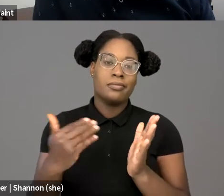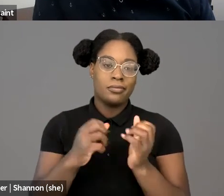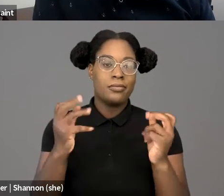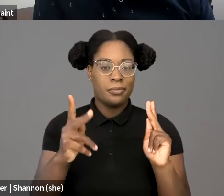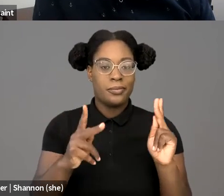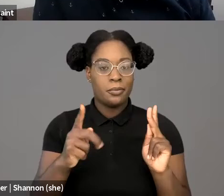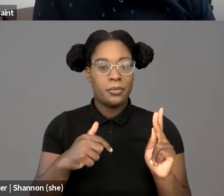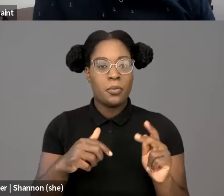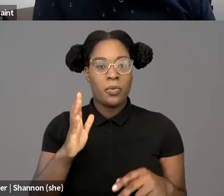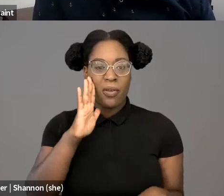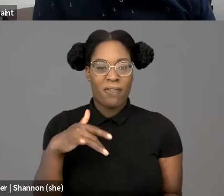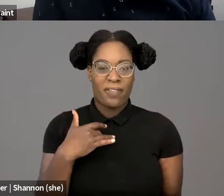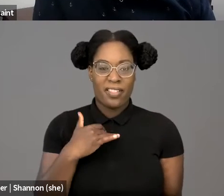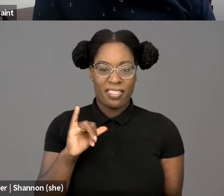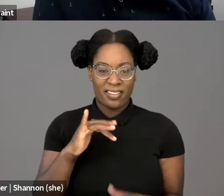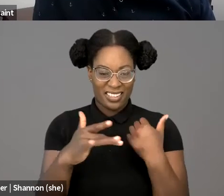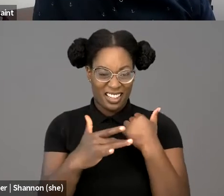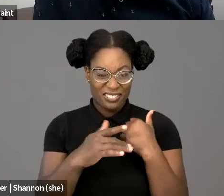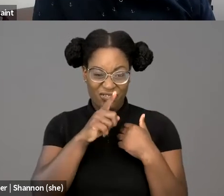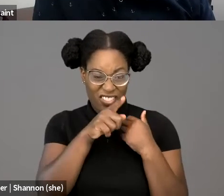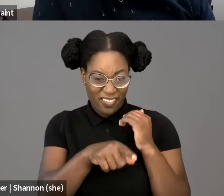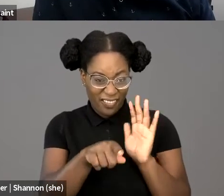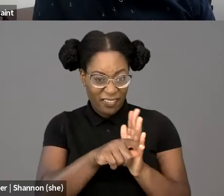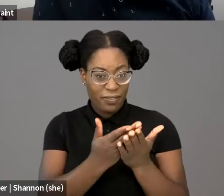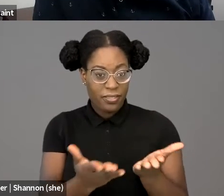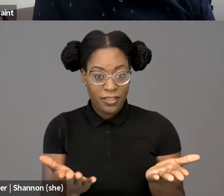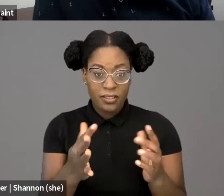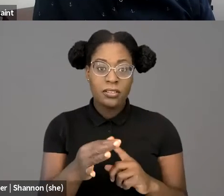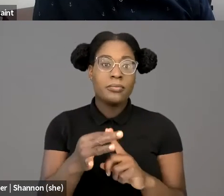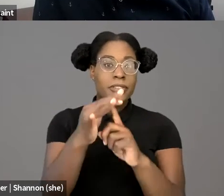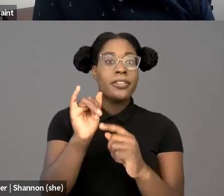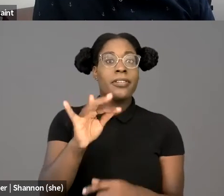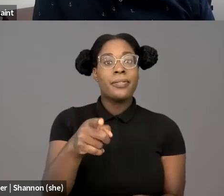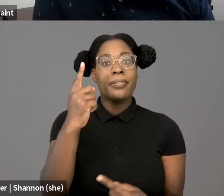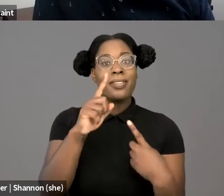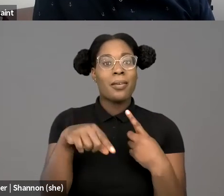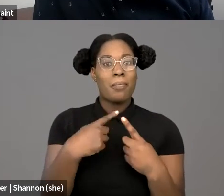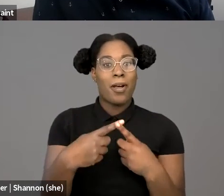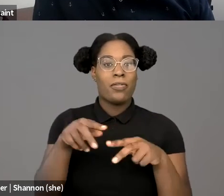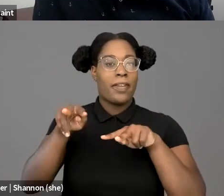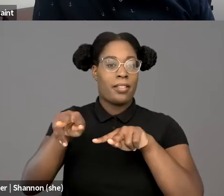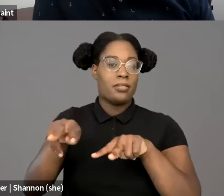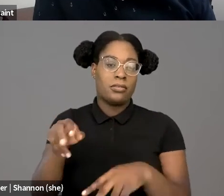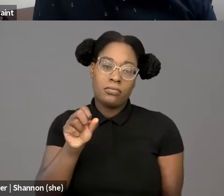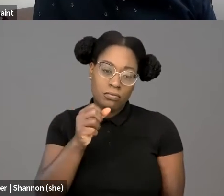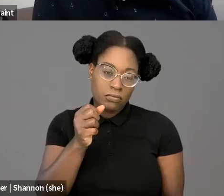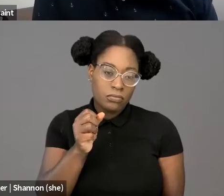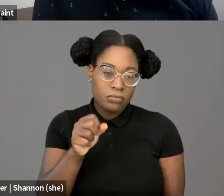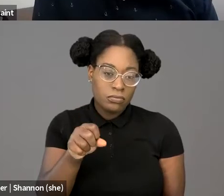but we have to remember, it also brought us the power of sousveillance, the power to look back, to record what we see,